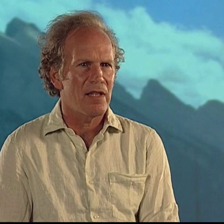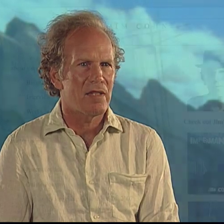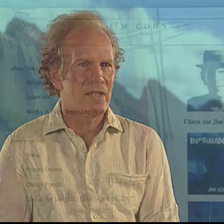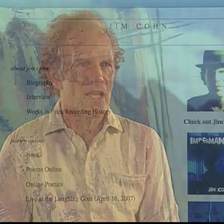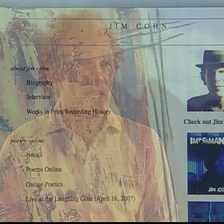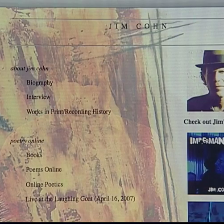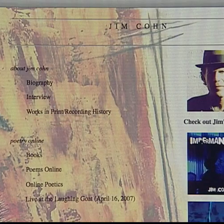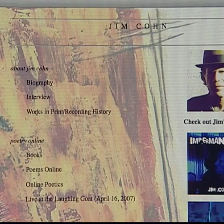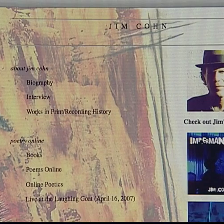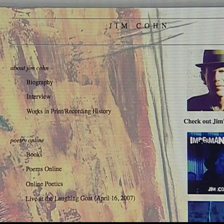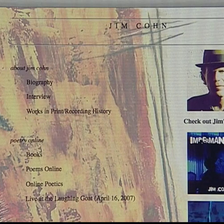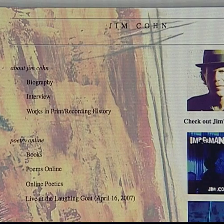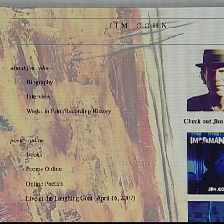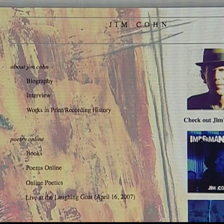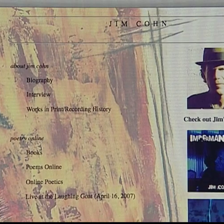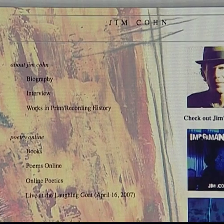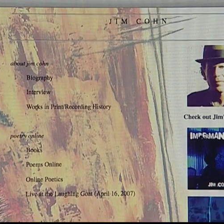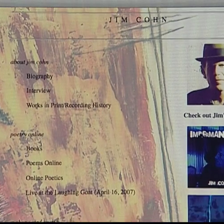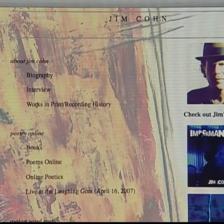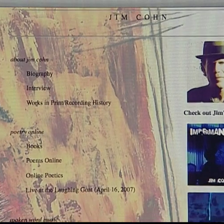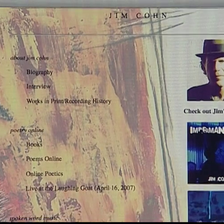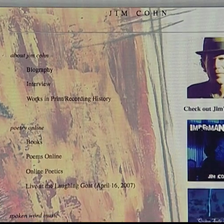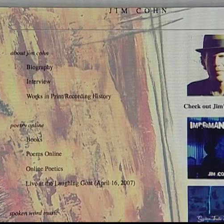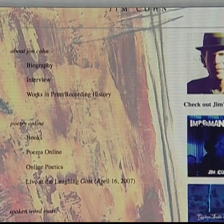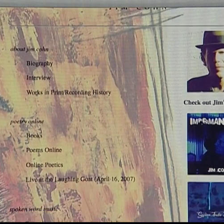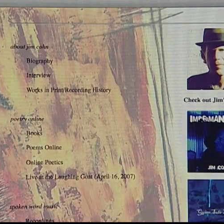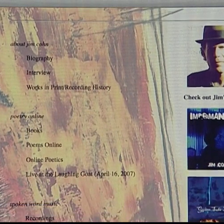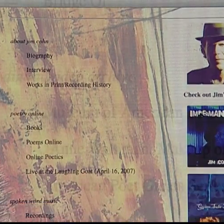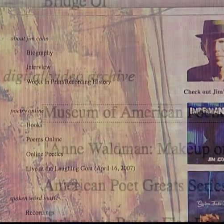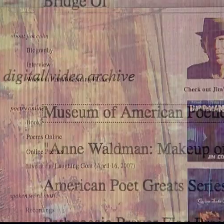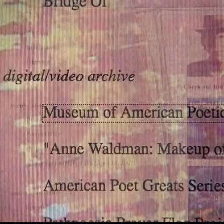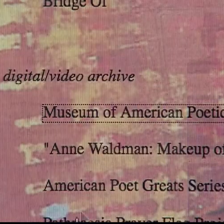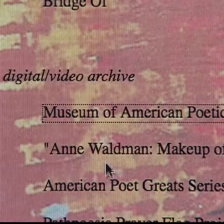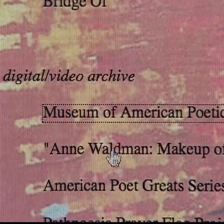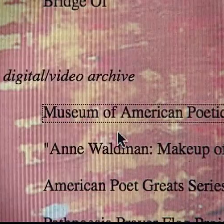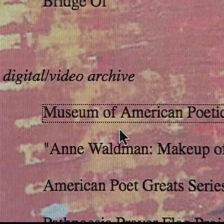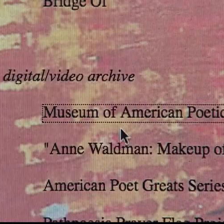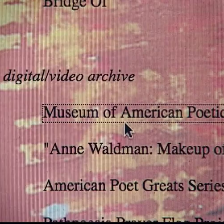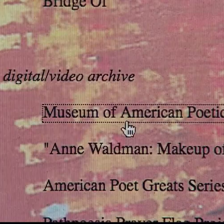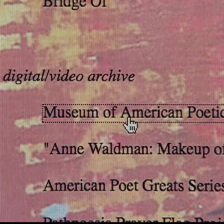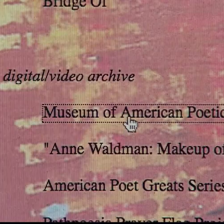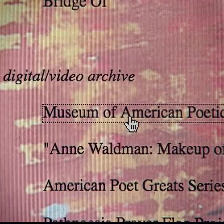and looking for a way to just be ourselves as poets.